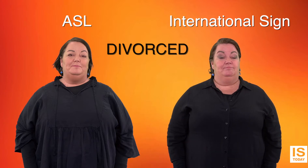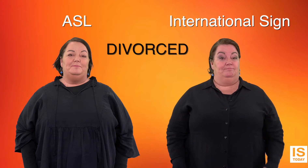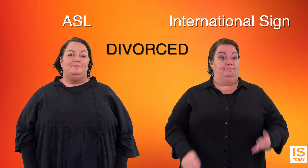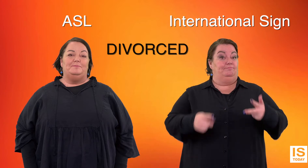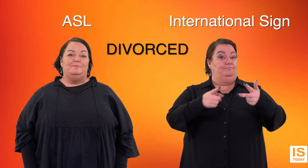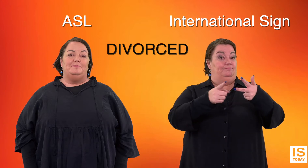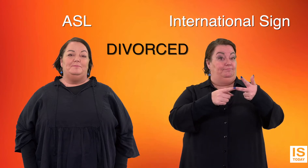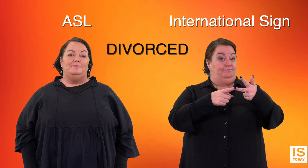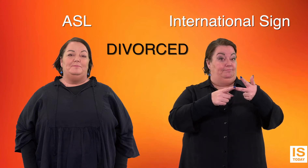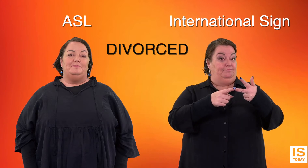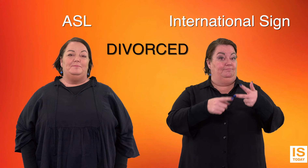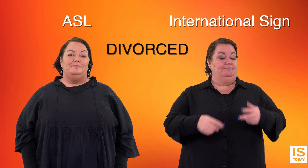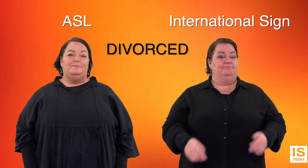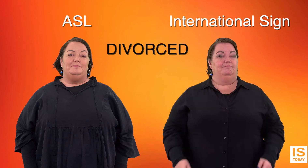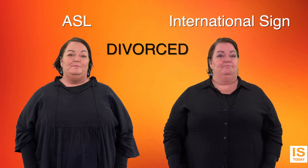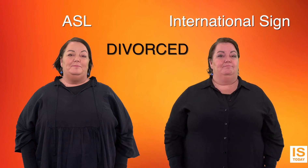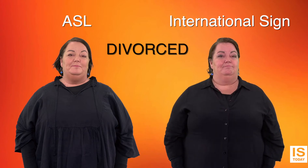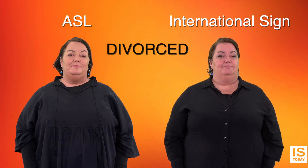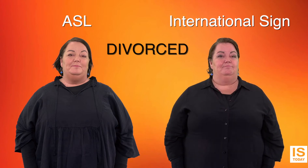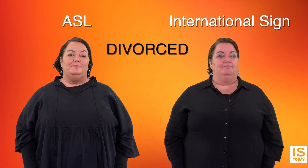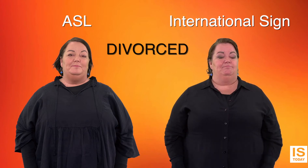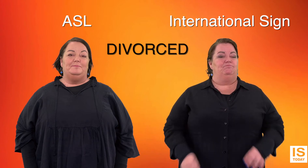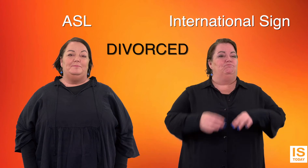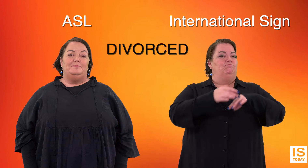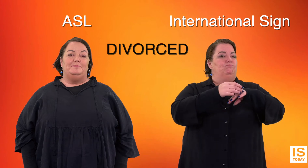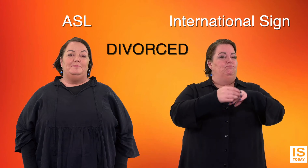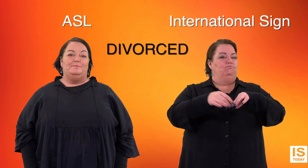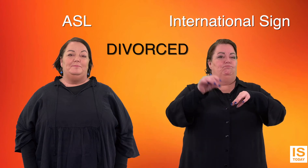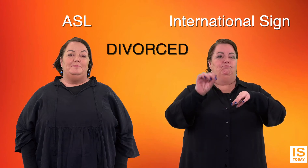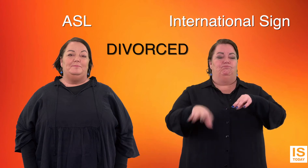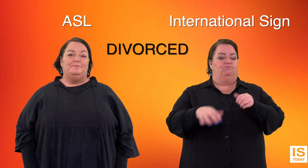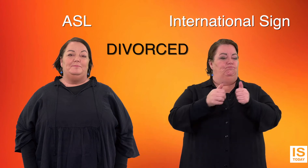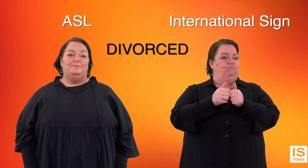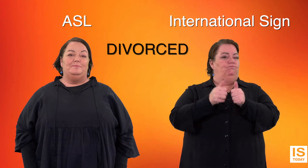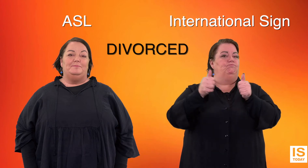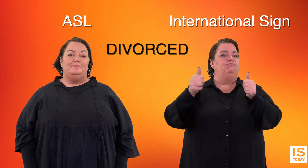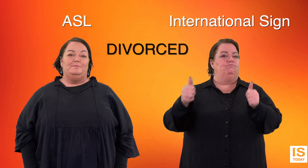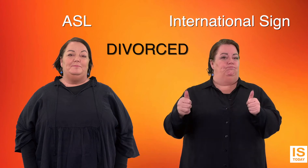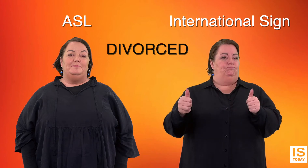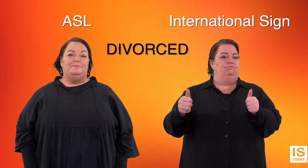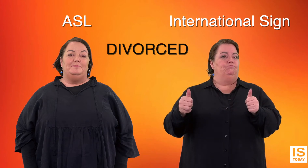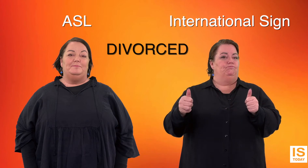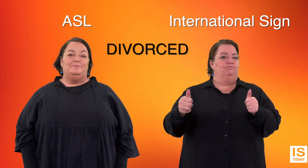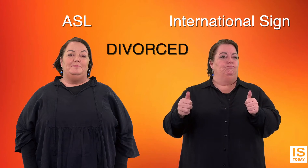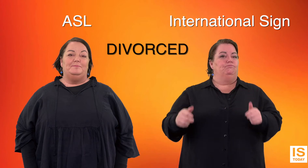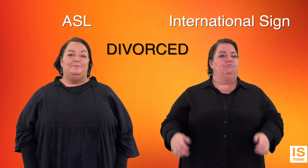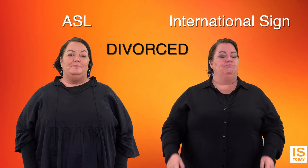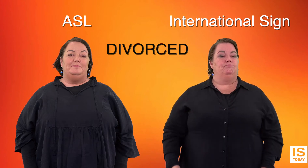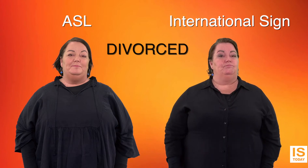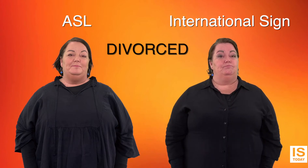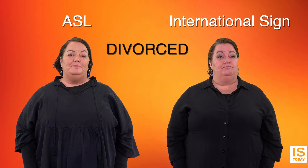3. DIVORCED which combines the first two signs.